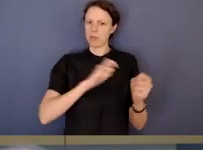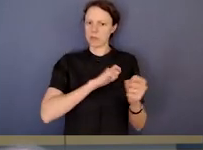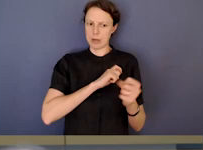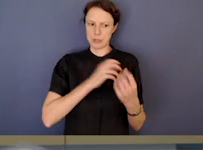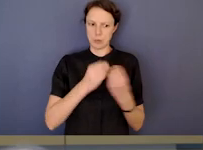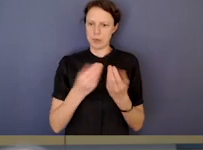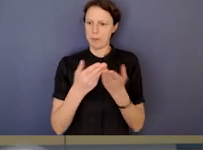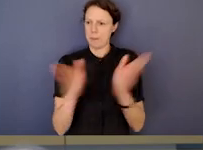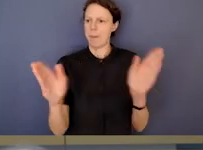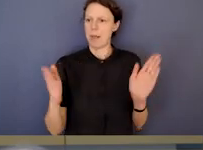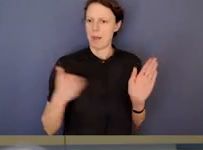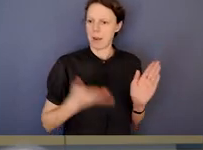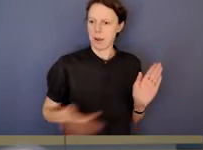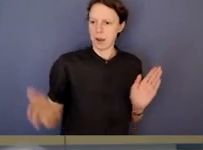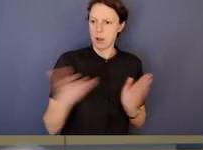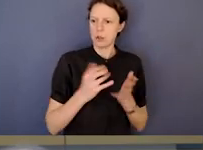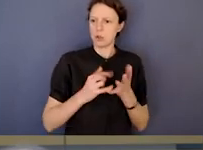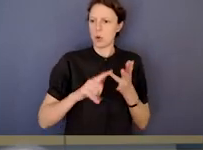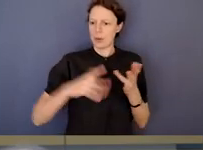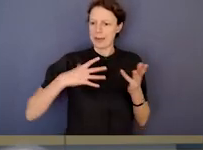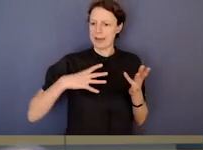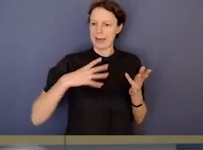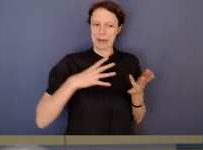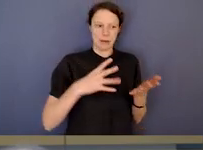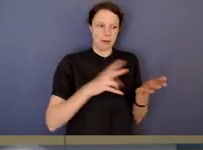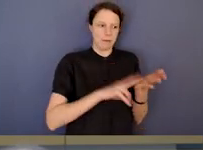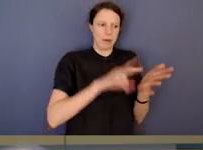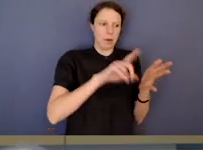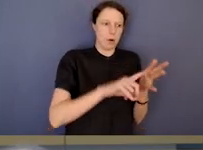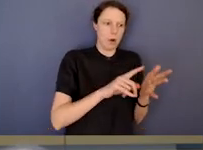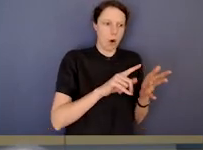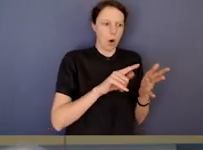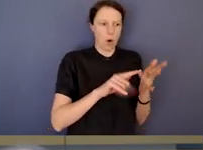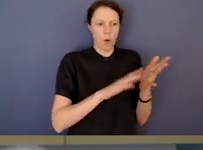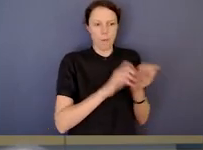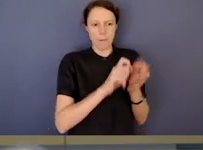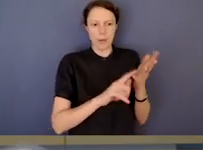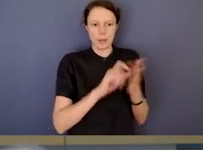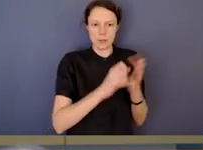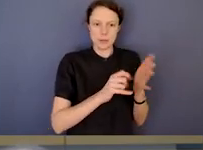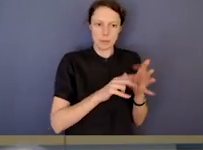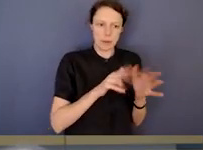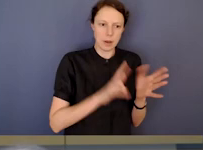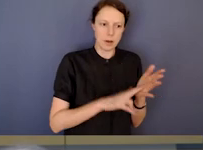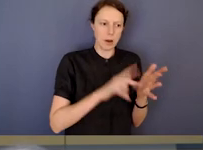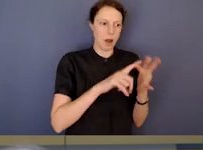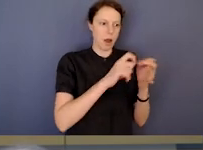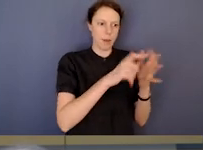whether it's an IBAC, an Ombudsman, a parliamentary integrity commission, whoever, somebody, there needs to be